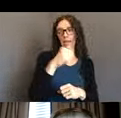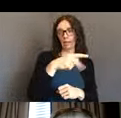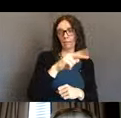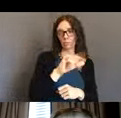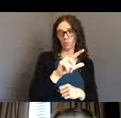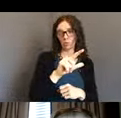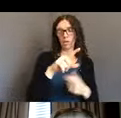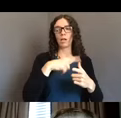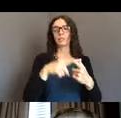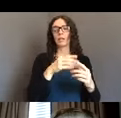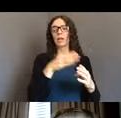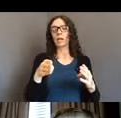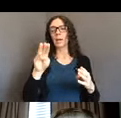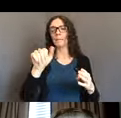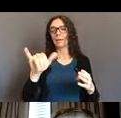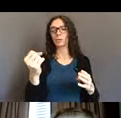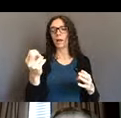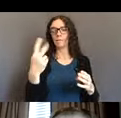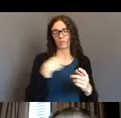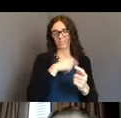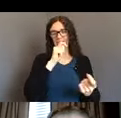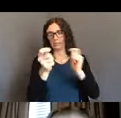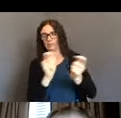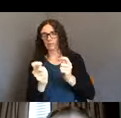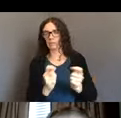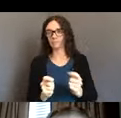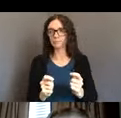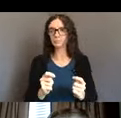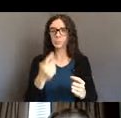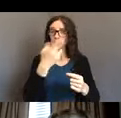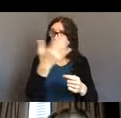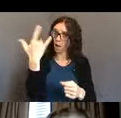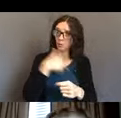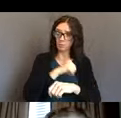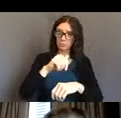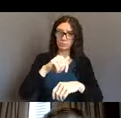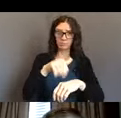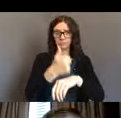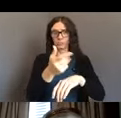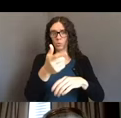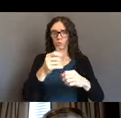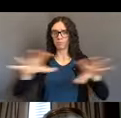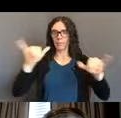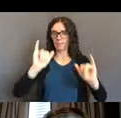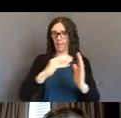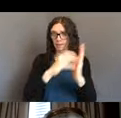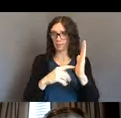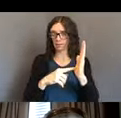that they still have rights during this pandemic, and particularly they have a right to accommodation. So that, that might mean